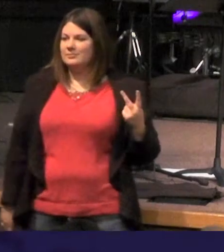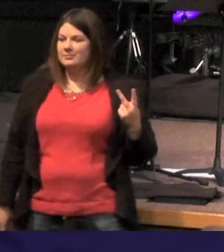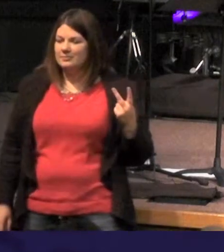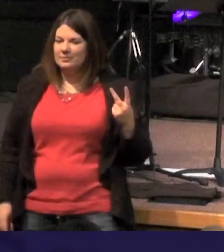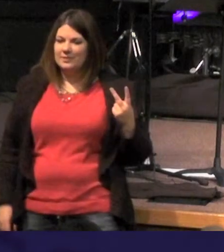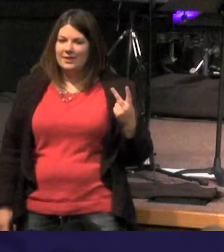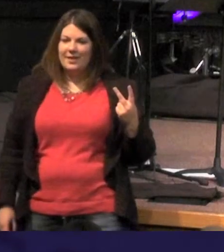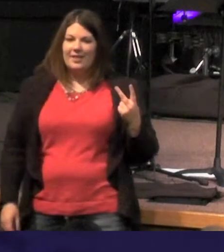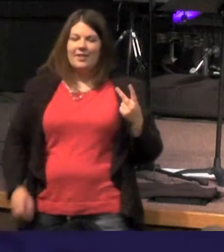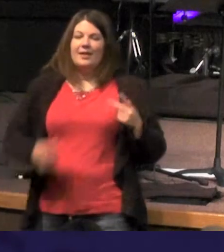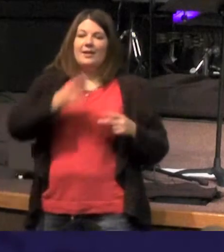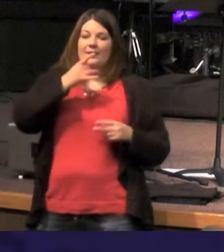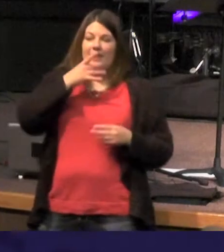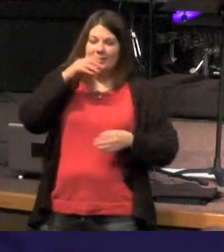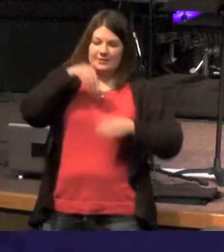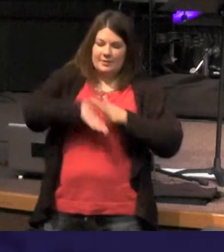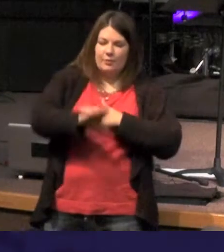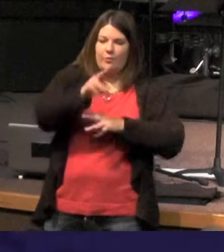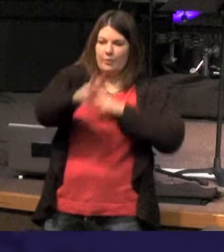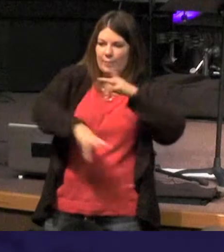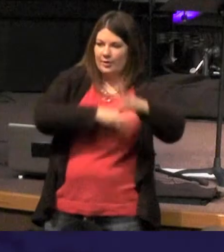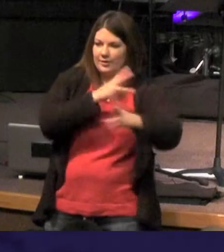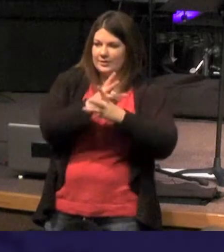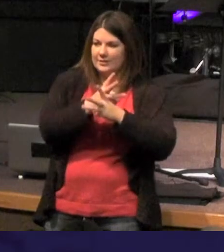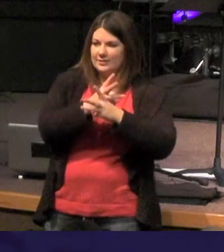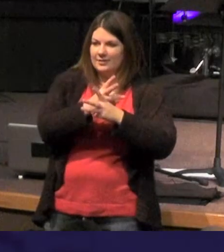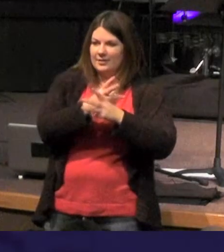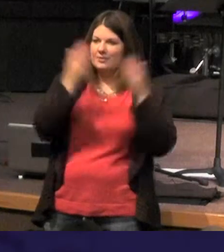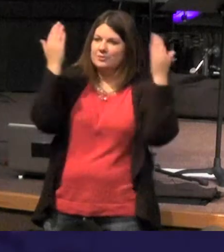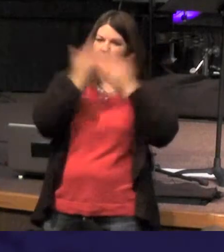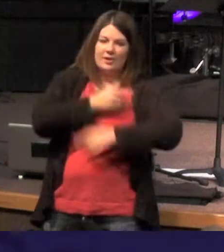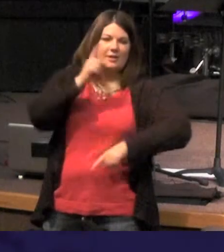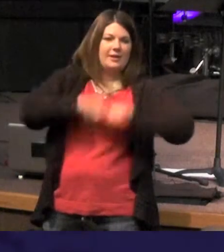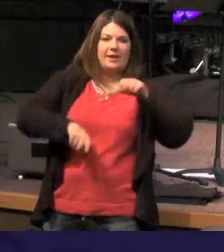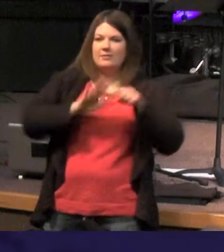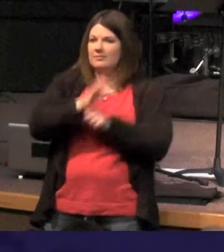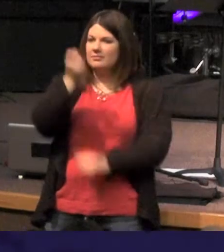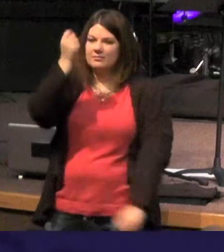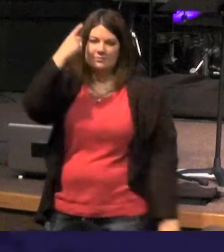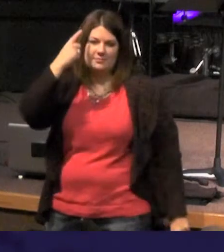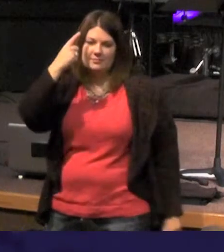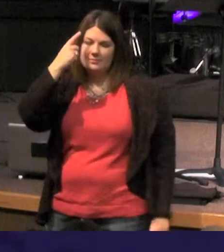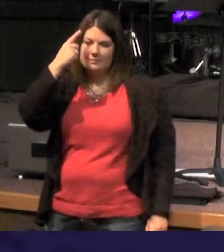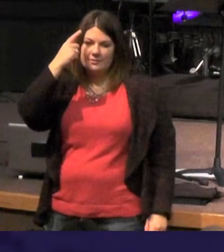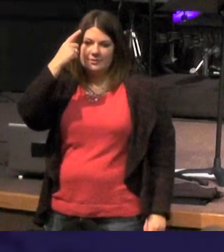see the lightness comes into the world and the darkness can't comprehend it They don't understand it